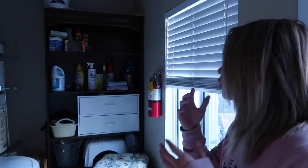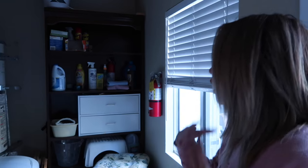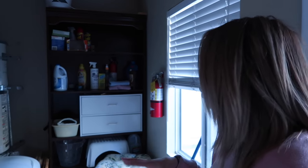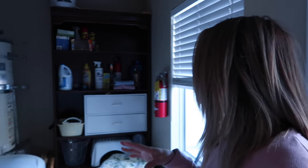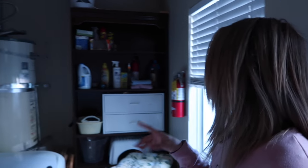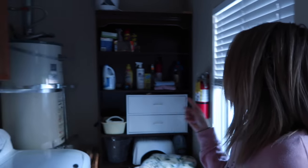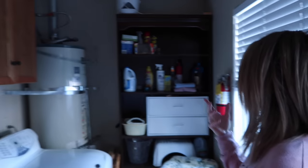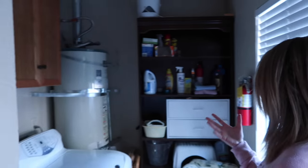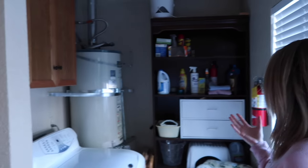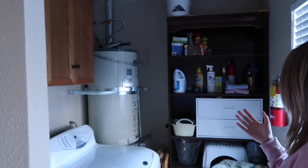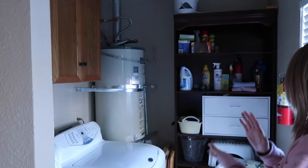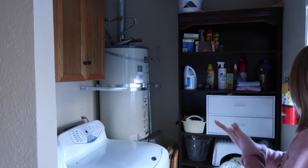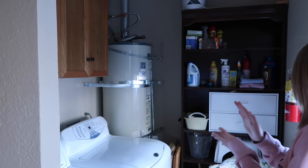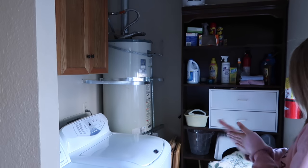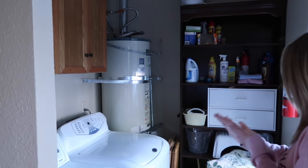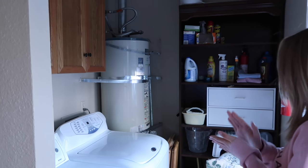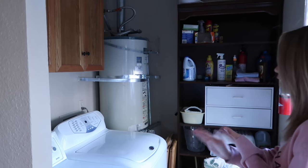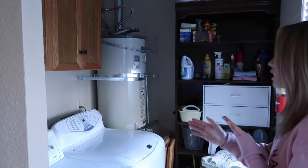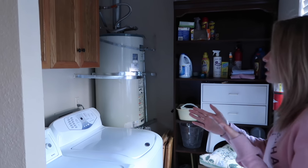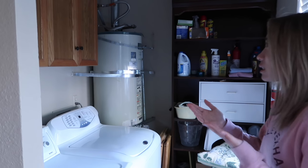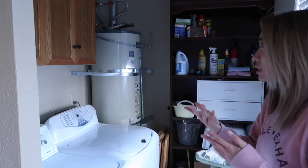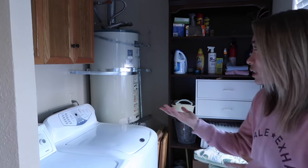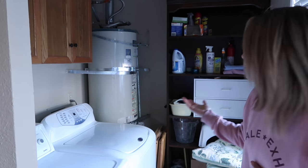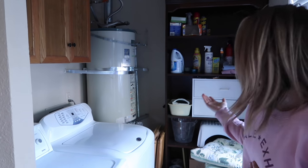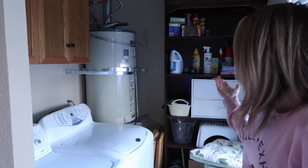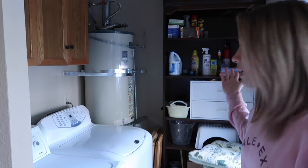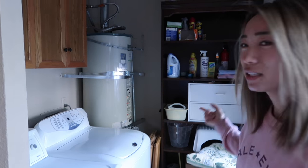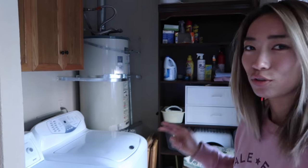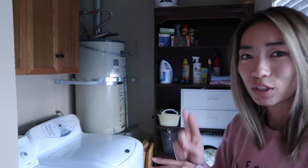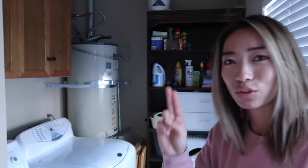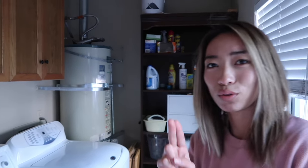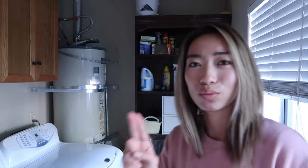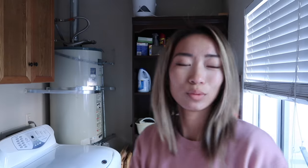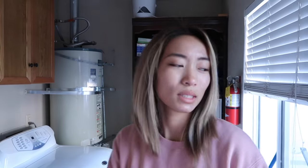so you can do your laundry. They have a lot of cleaning supplies you can use